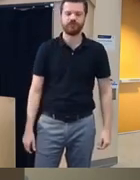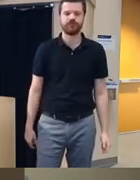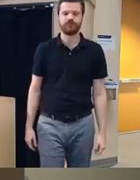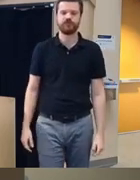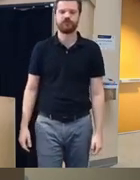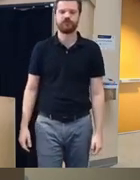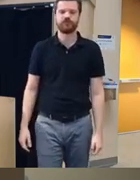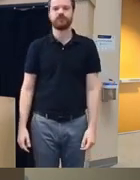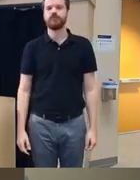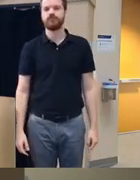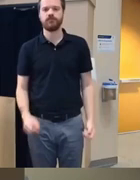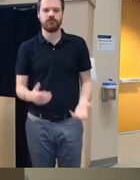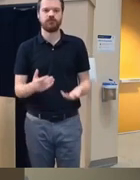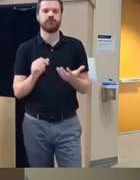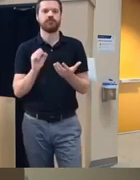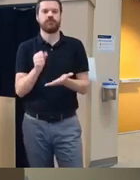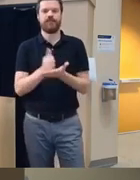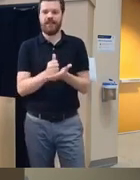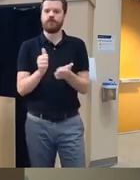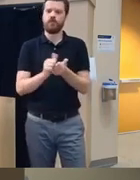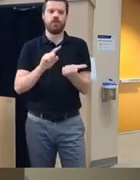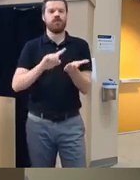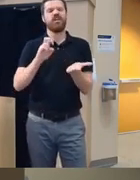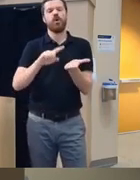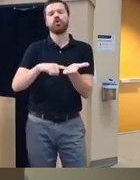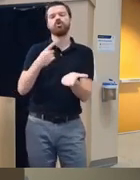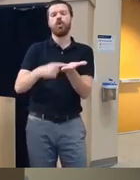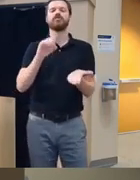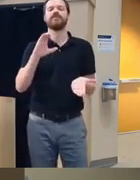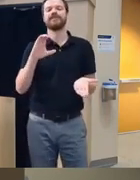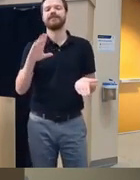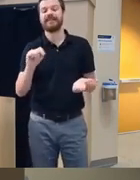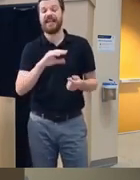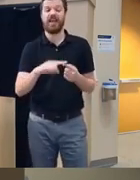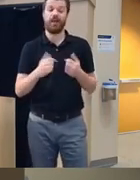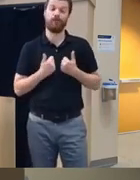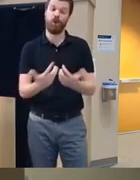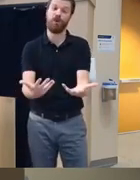know so that they can help it can help with the dose of CBT and burnout I believe this may help